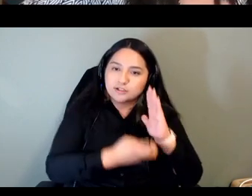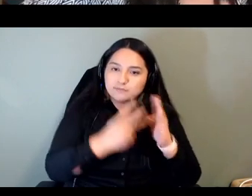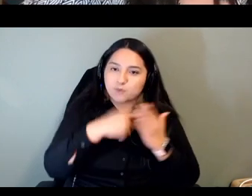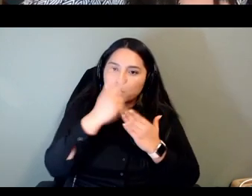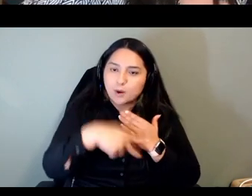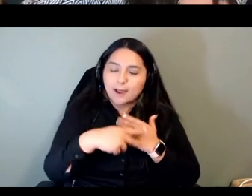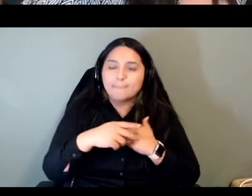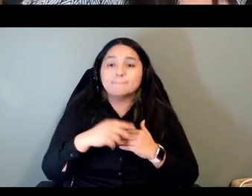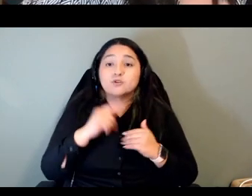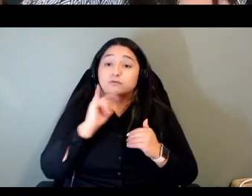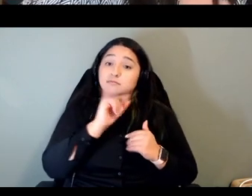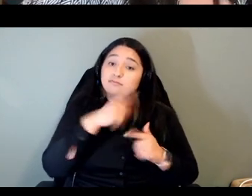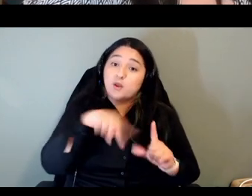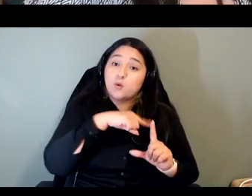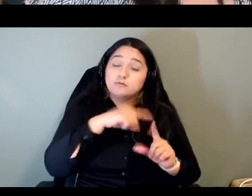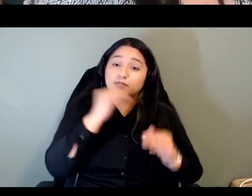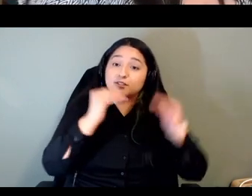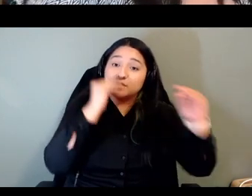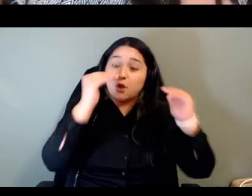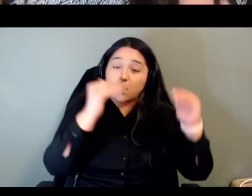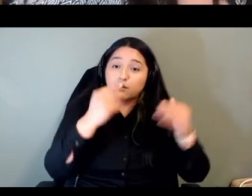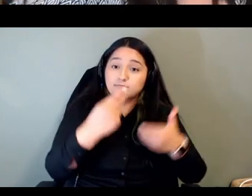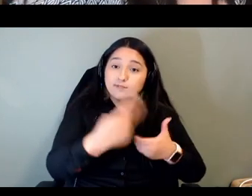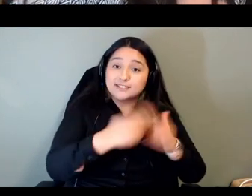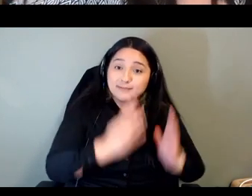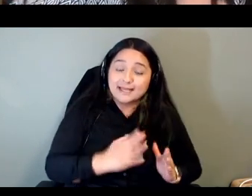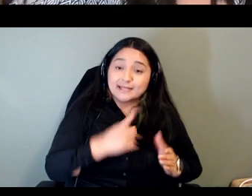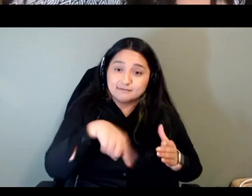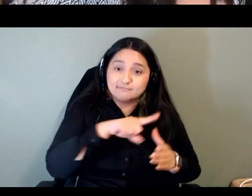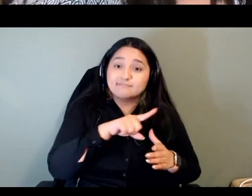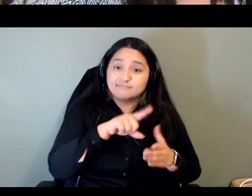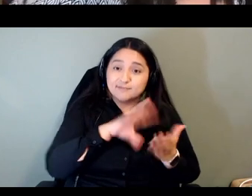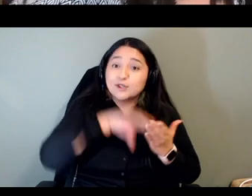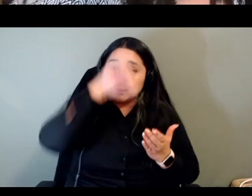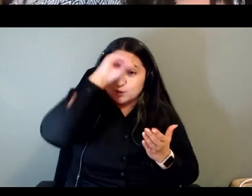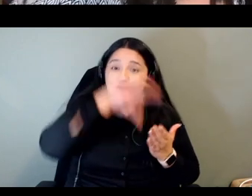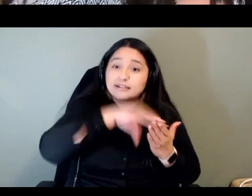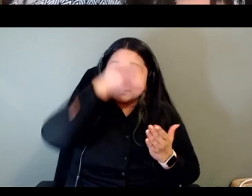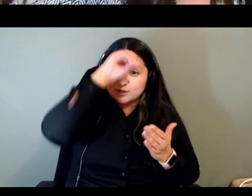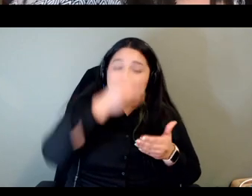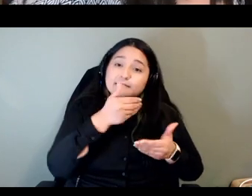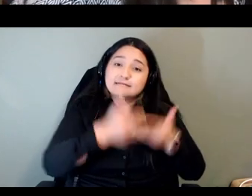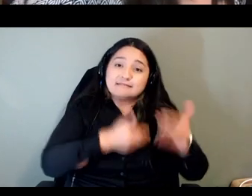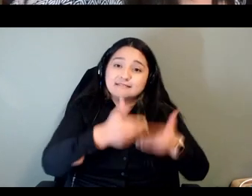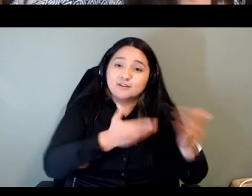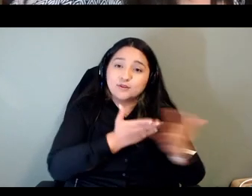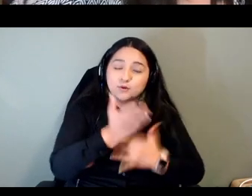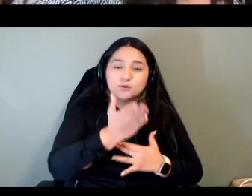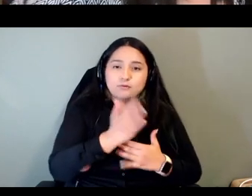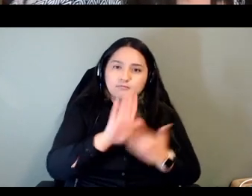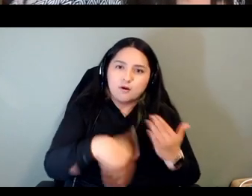are learning you know they'll work through all 140 lessons of chickasaw rosetta stone